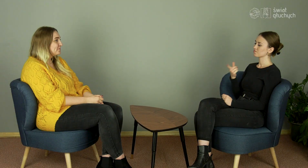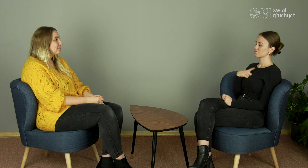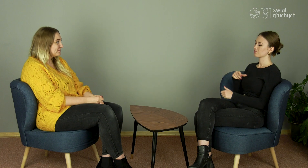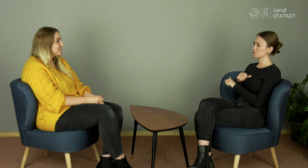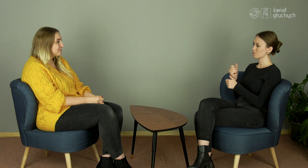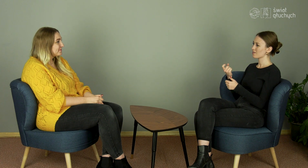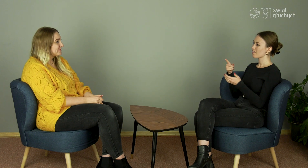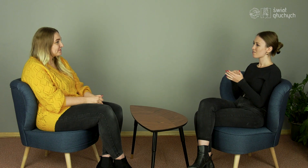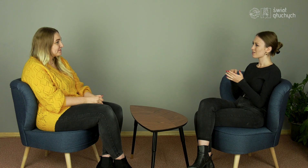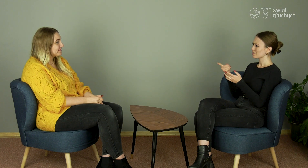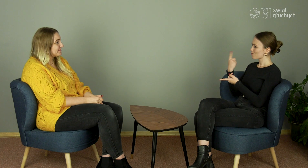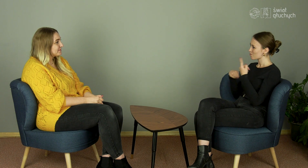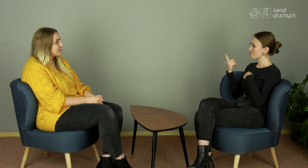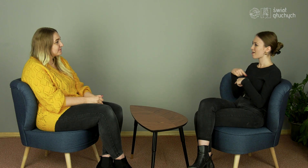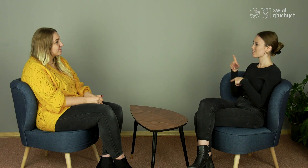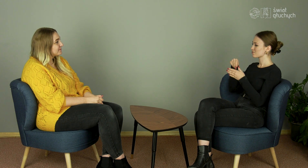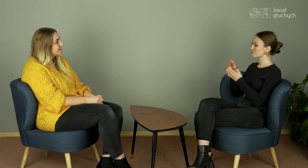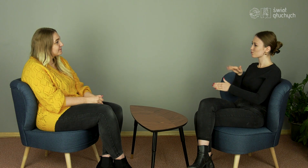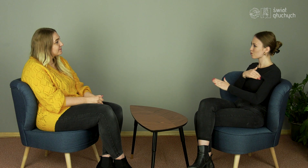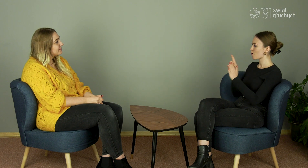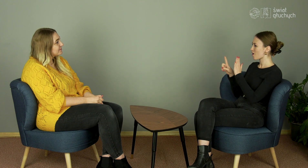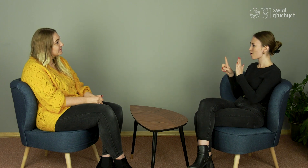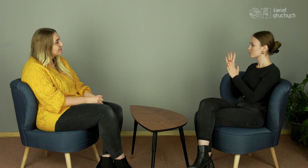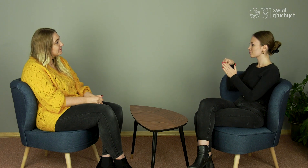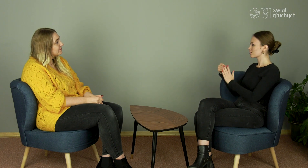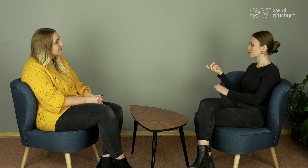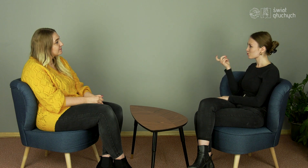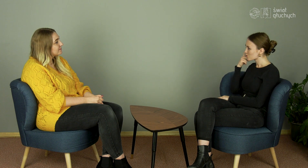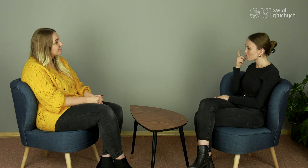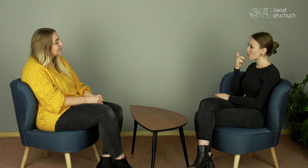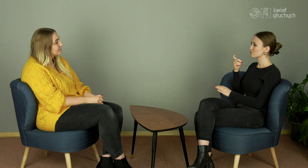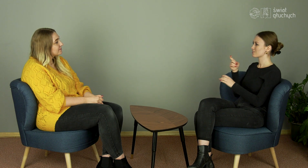Super, well you just recounted, That when you went to school, there were hearing people there.